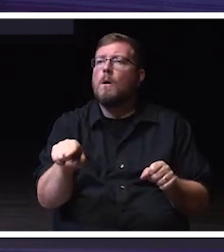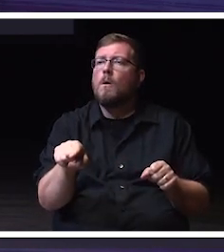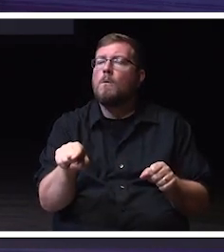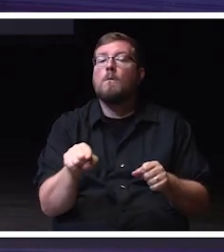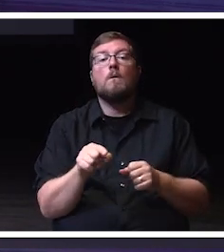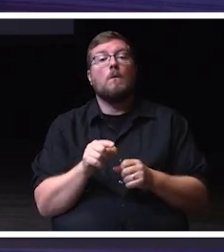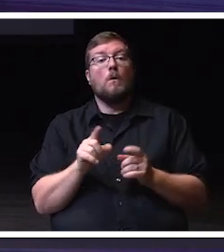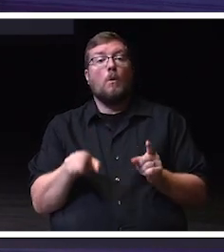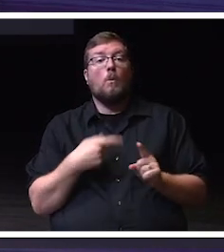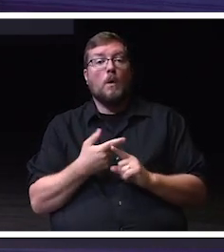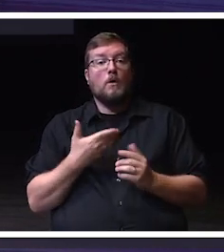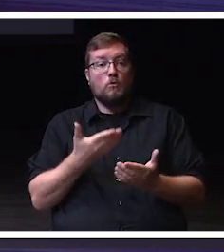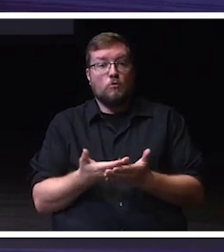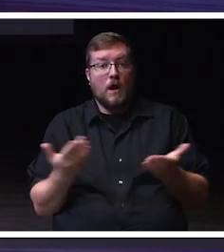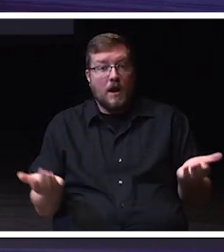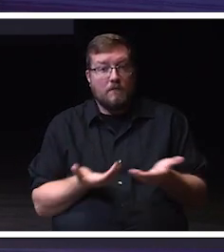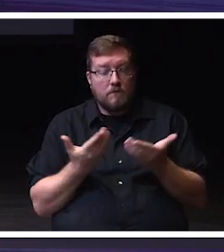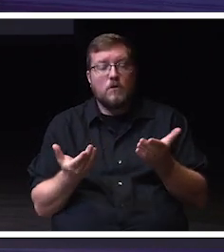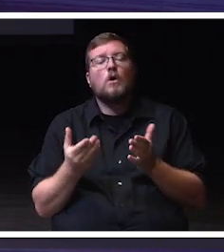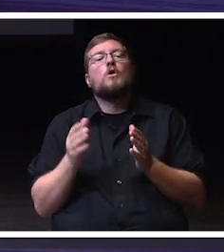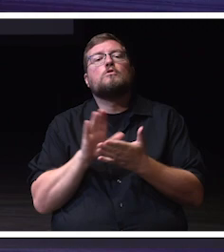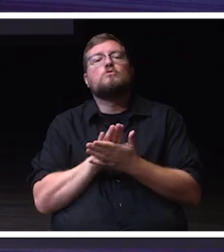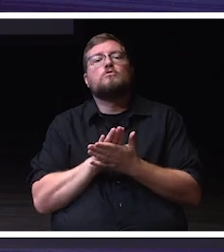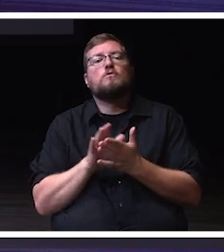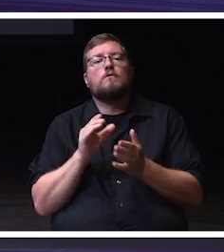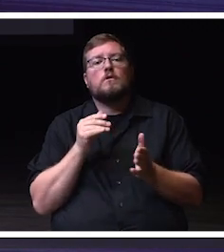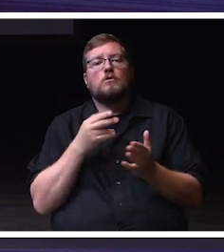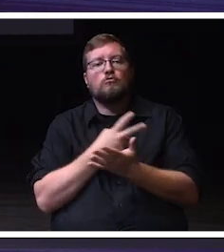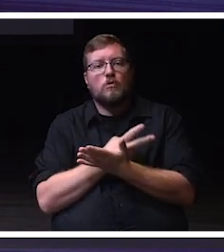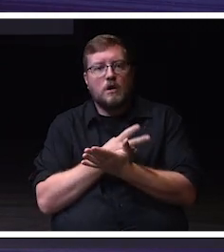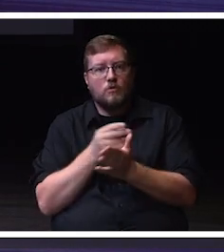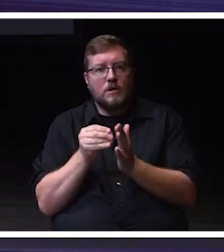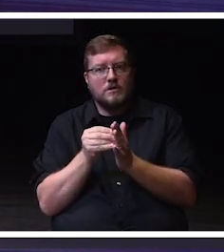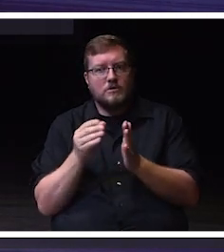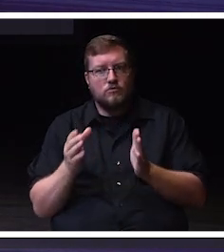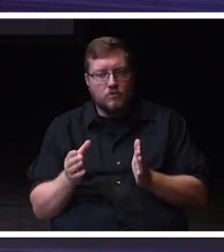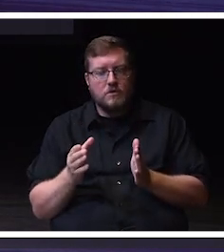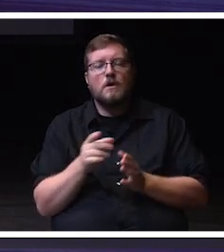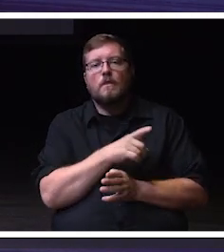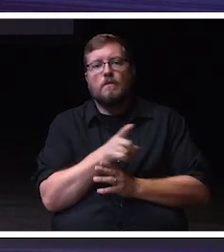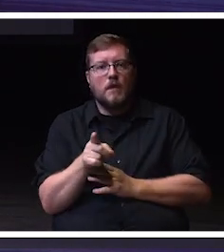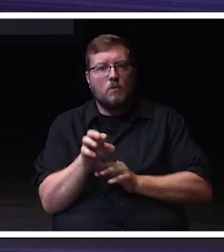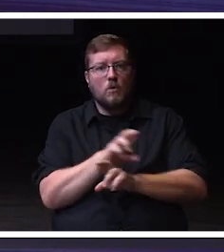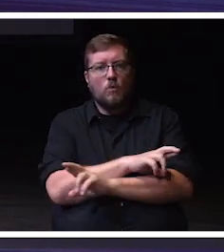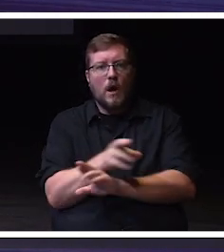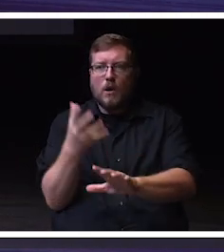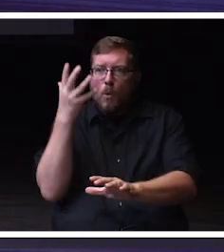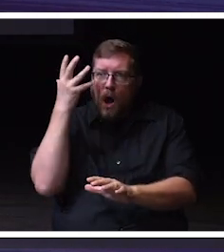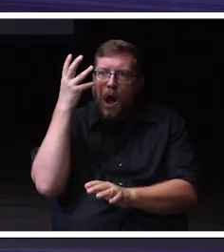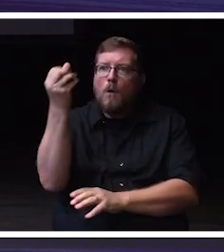impacts graduate students by preparing them to go out into the world by offering applied learning, allowing students